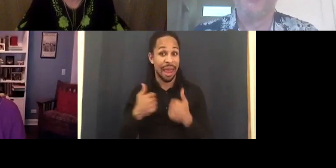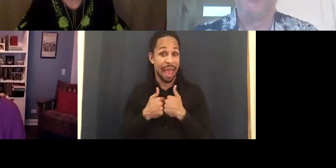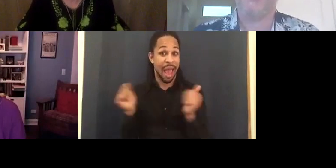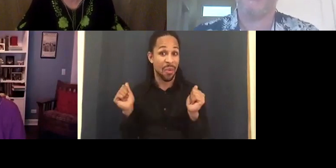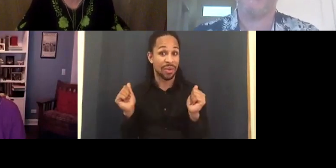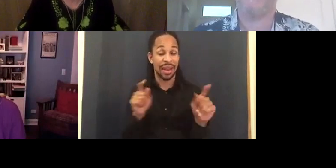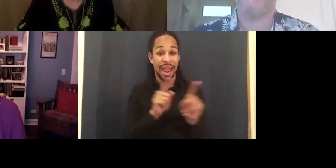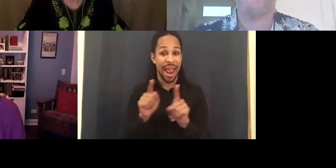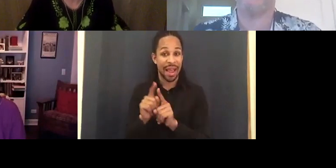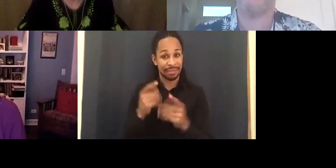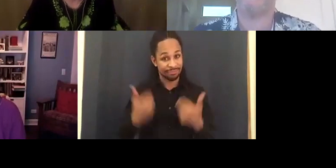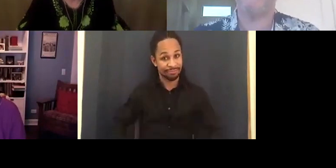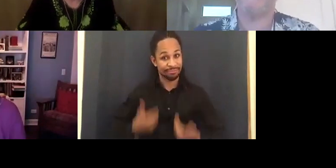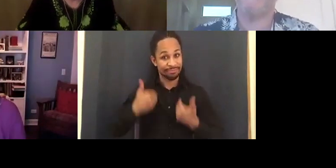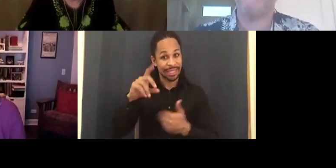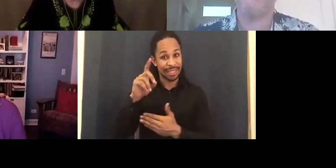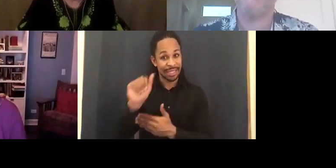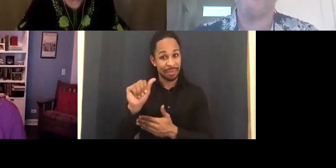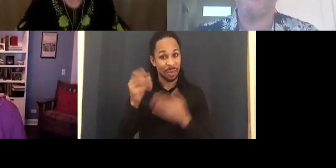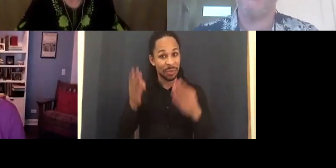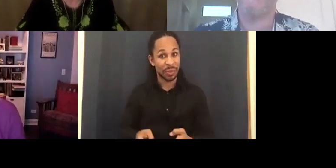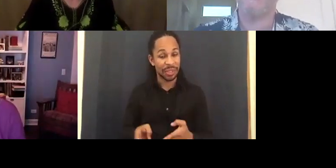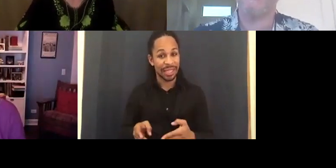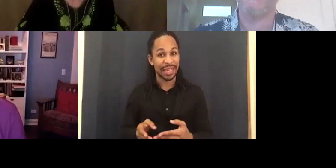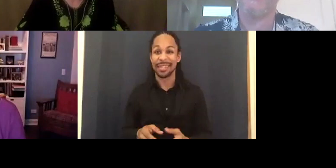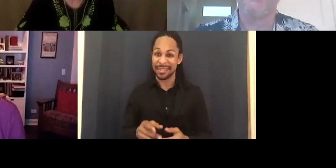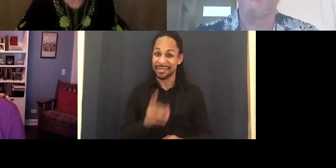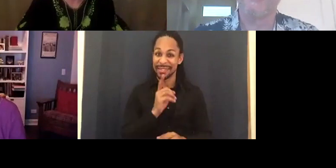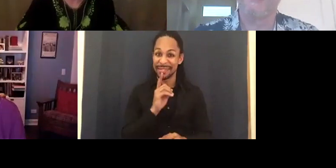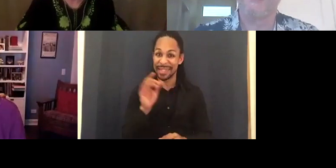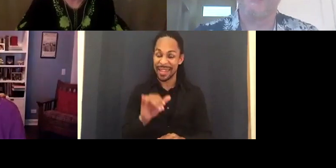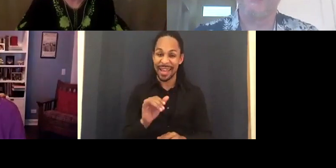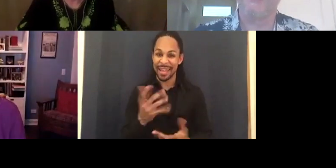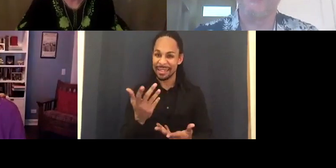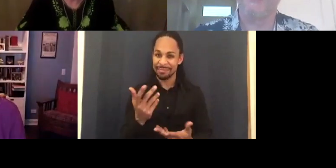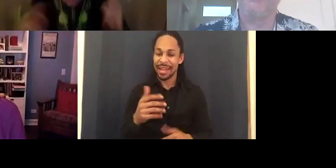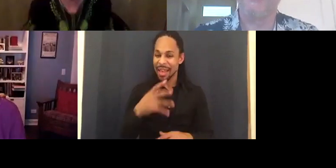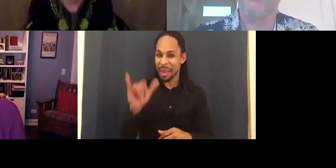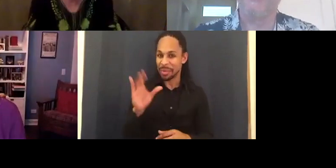You can imagine how painful that was for me with all my able bodied mates and